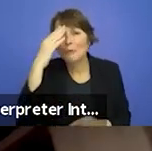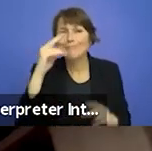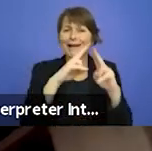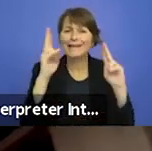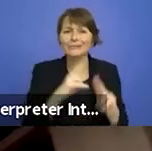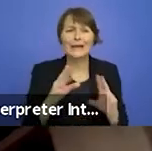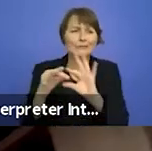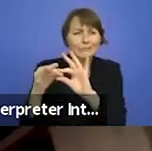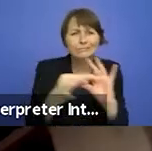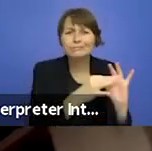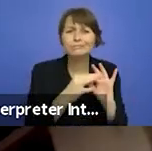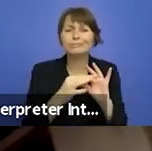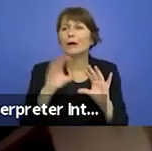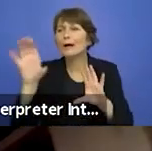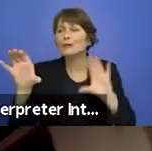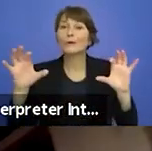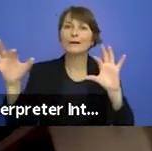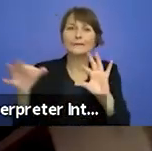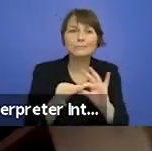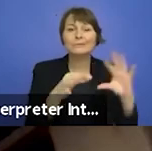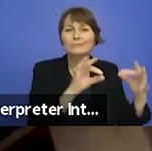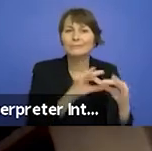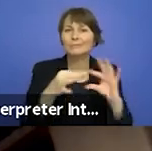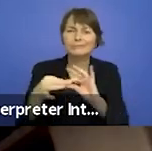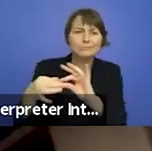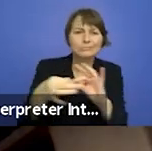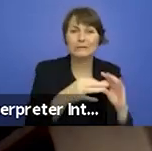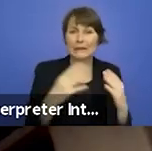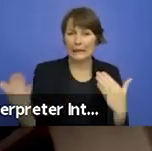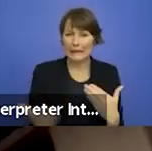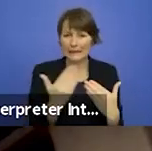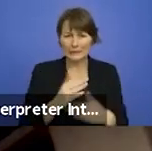aesthetic, reconciling vast differences in funding and navigating those knotty